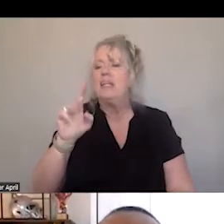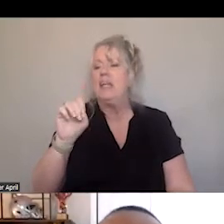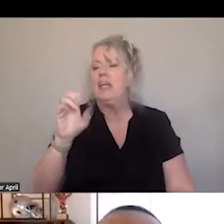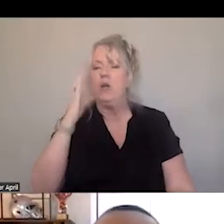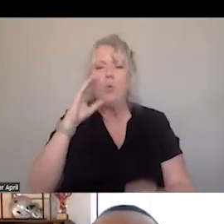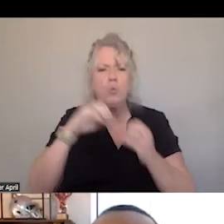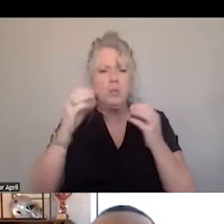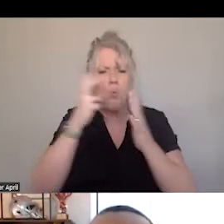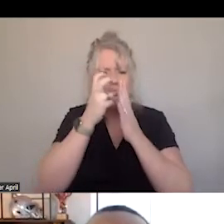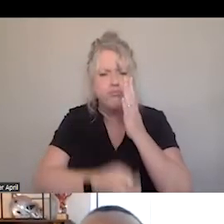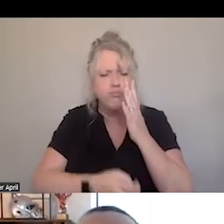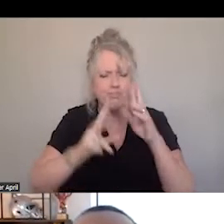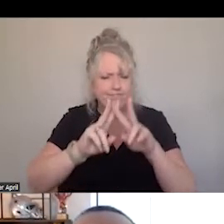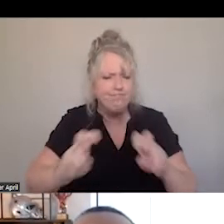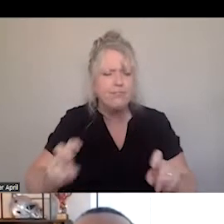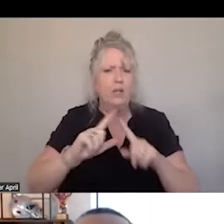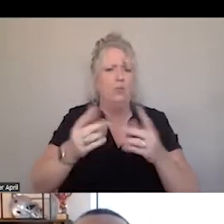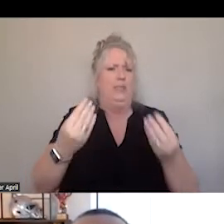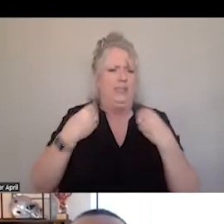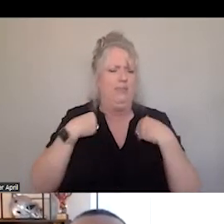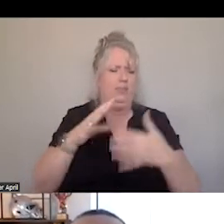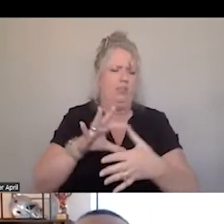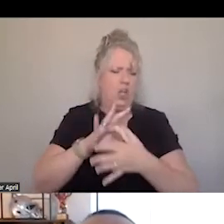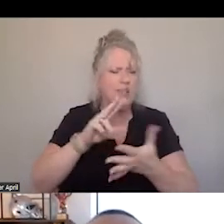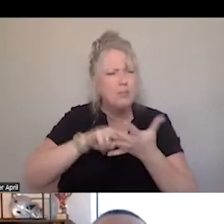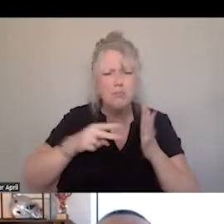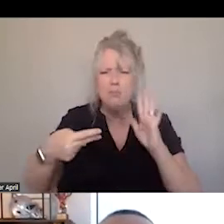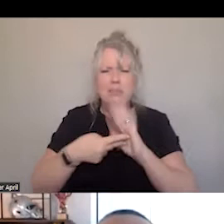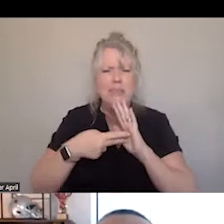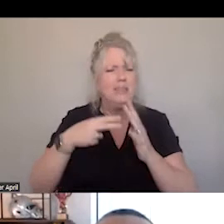THIS. REALLY GIVE US CONTEXT AROUND WHAT THIS MEANS TO WHERE WE ARE, AND WHERE WE COME FROM,